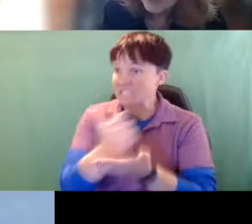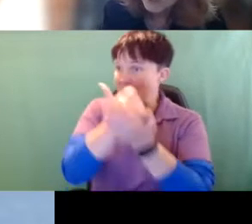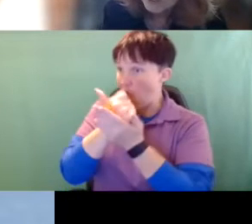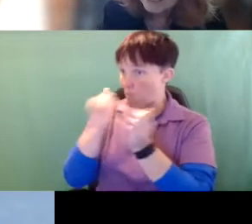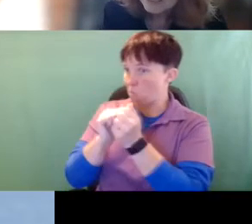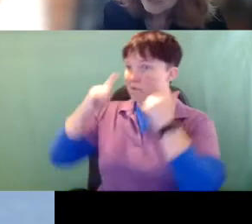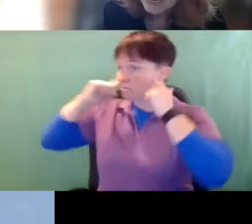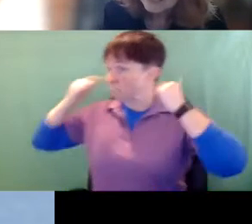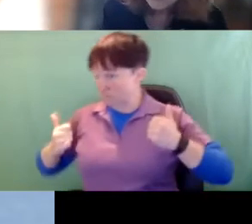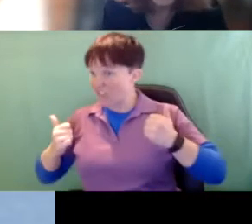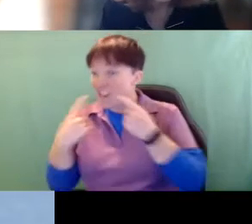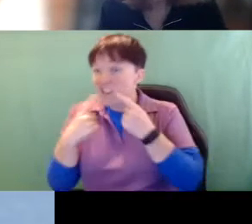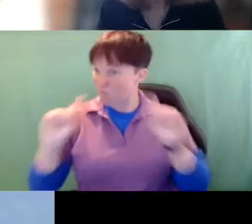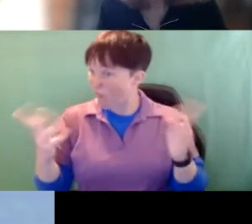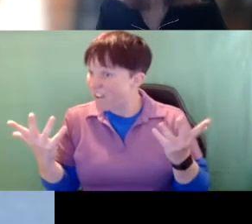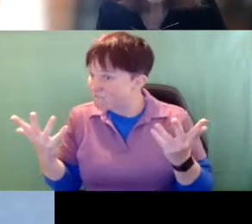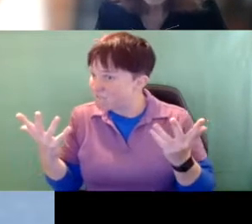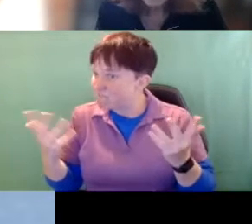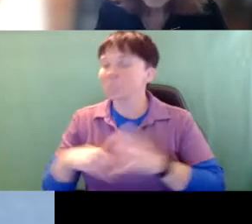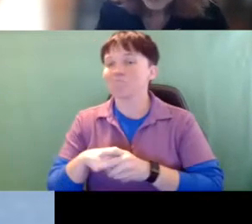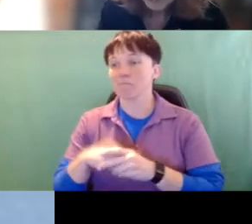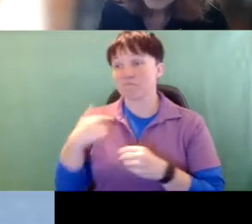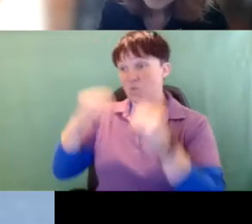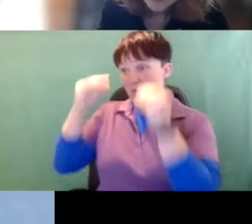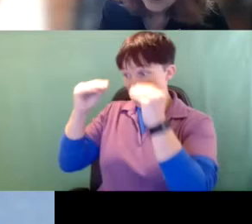it works right? So when I taught my deaf students I used visuals.